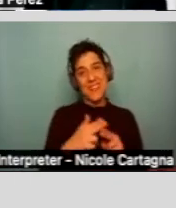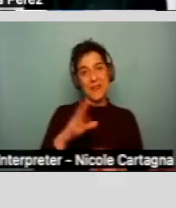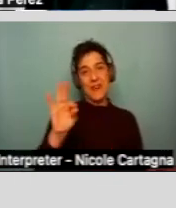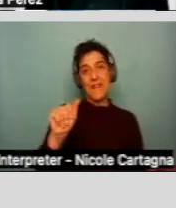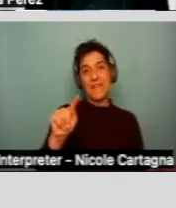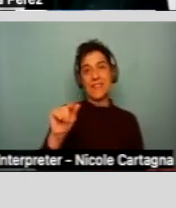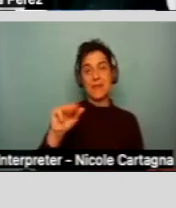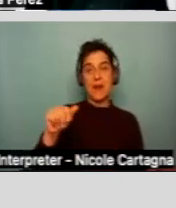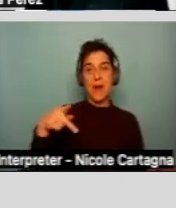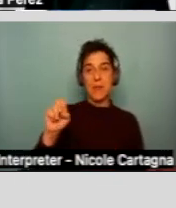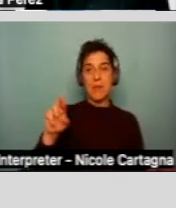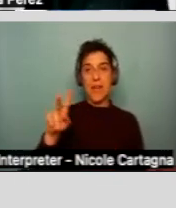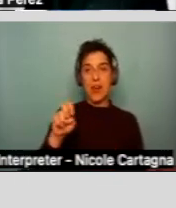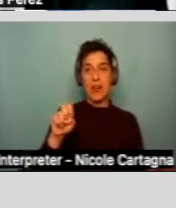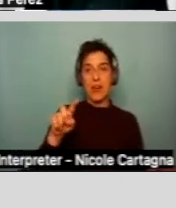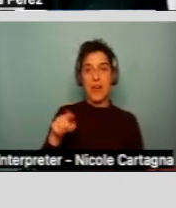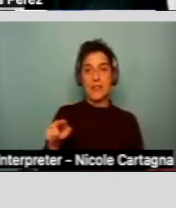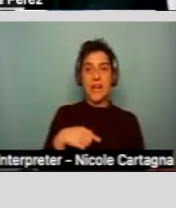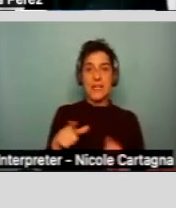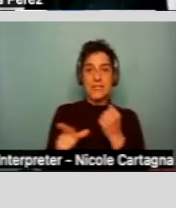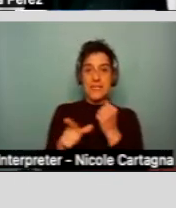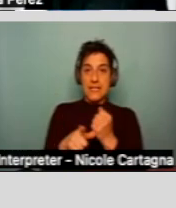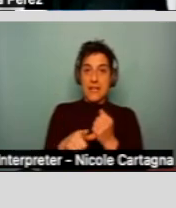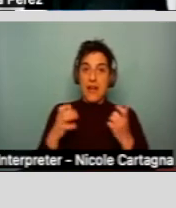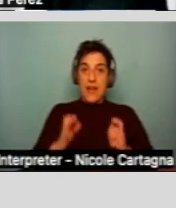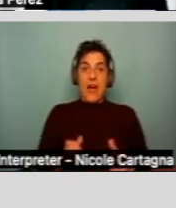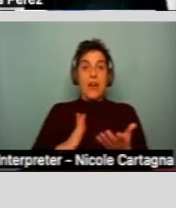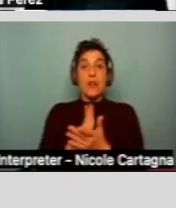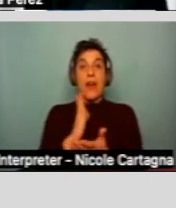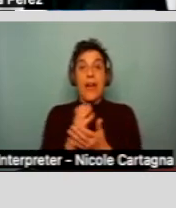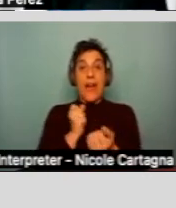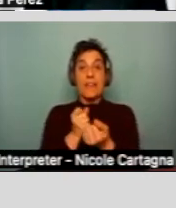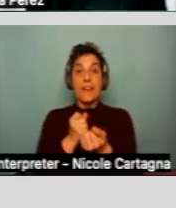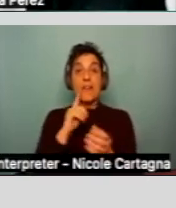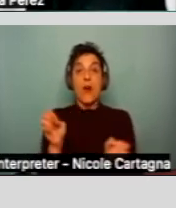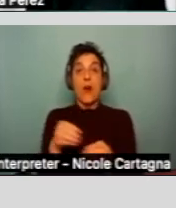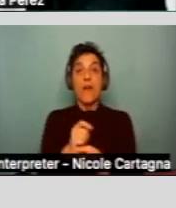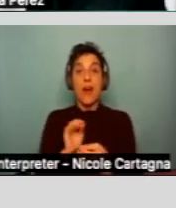clients' rights advocate for Office of Clients' Rights Advocacy and our office serves consumers